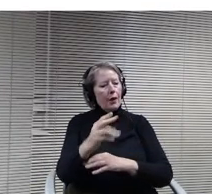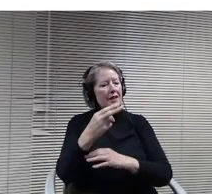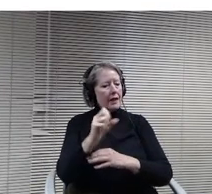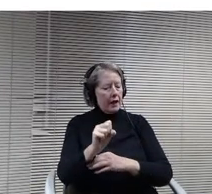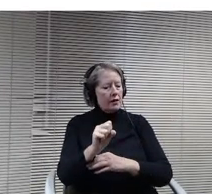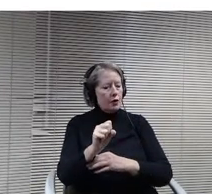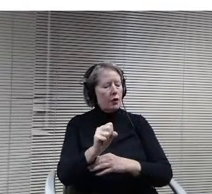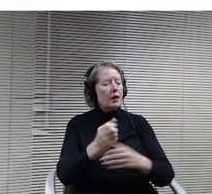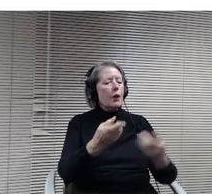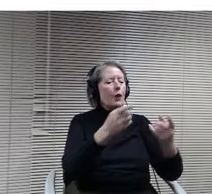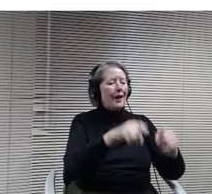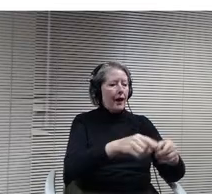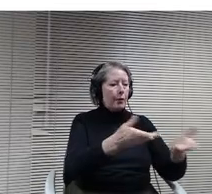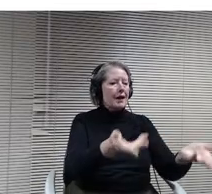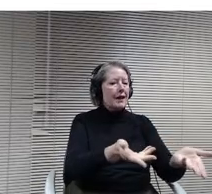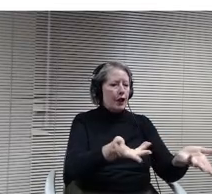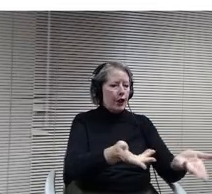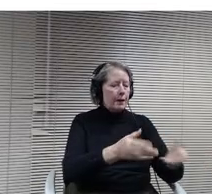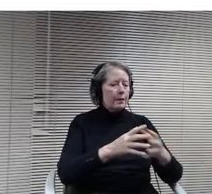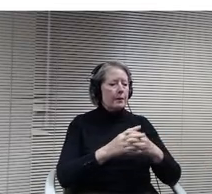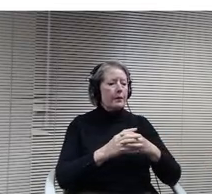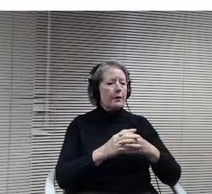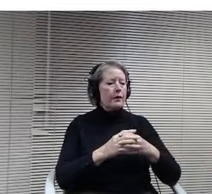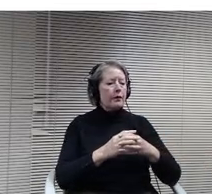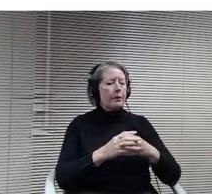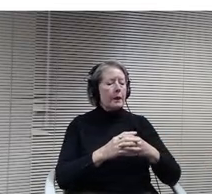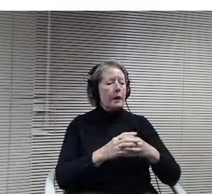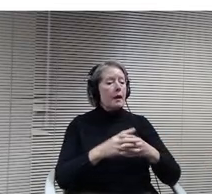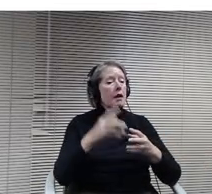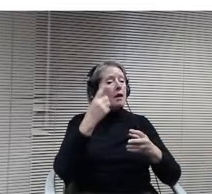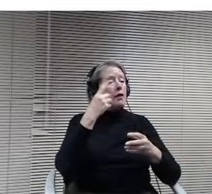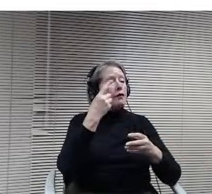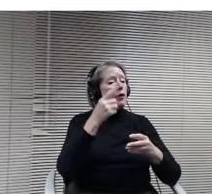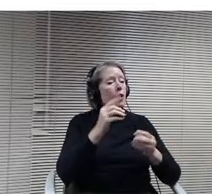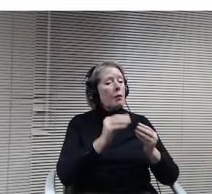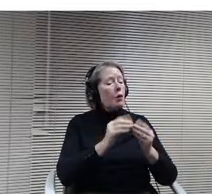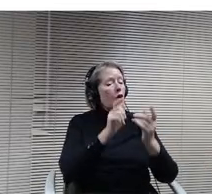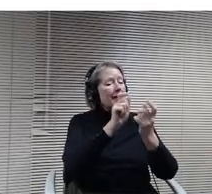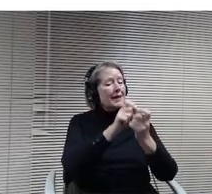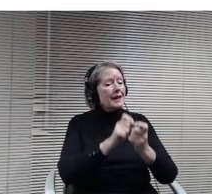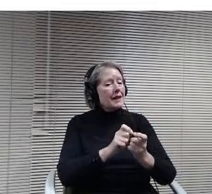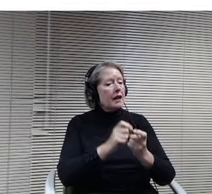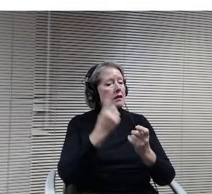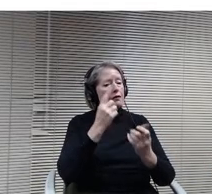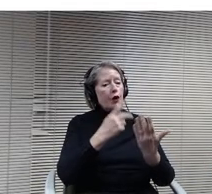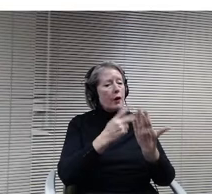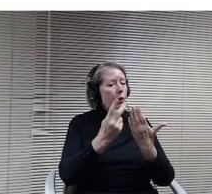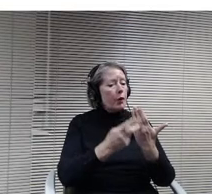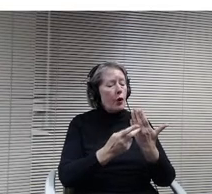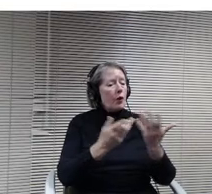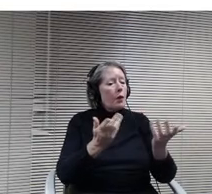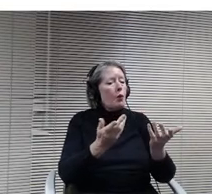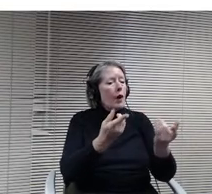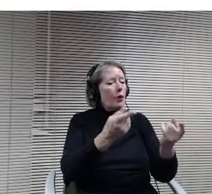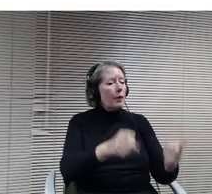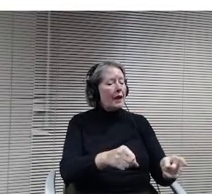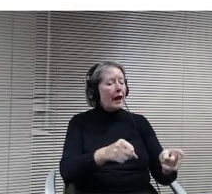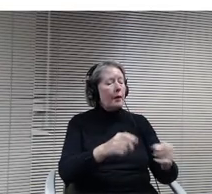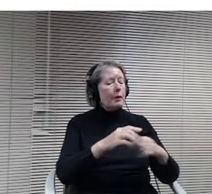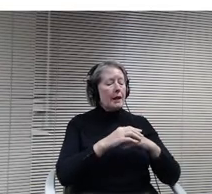So just to give some more details of the programmatic needs and what will be happening within this space. Is home renovation these are all the